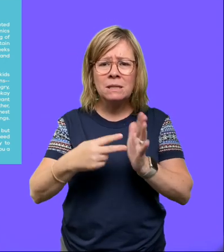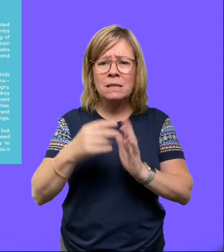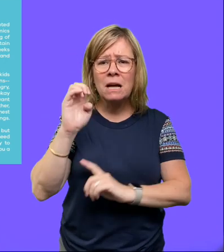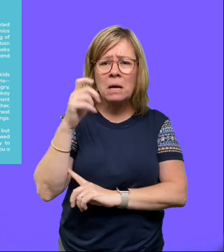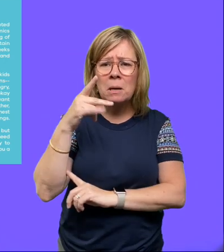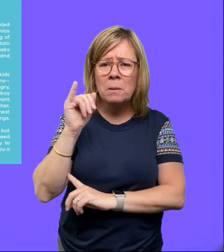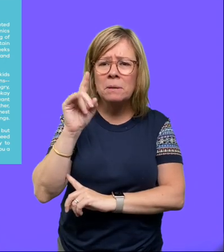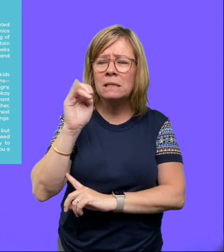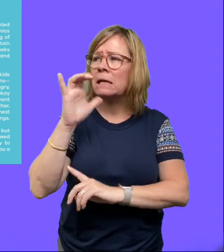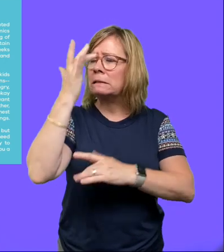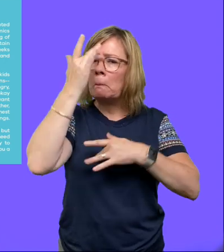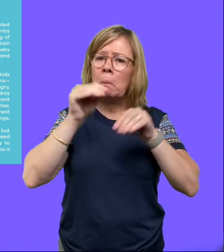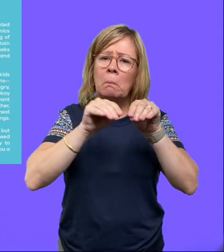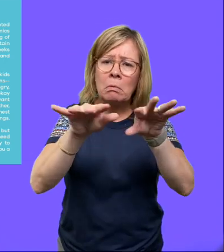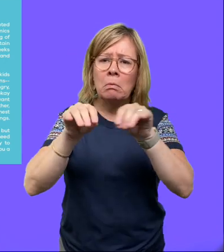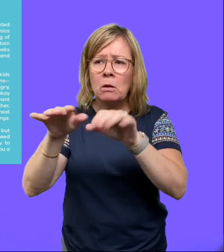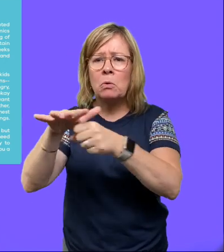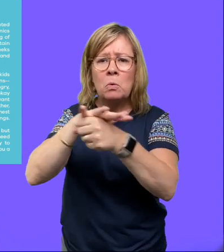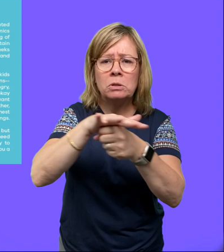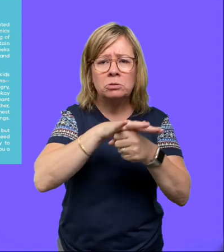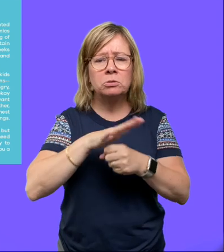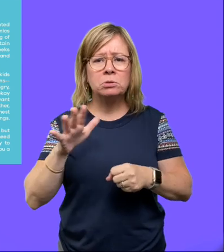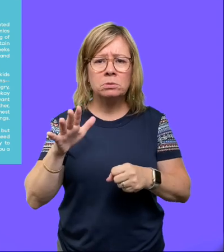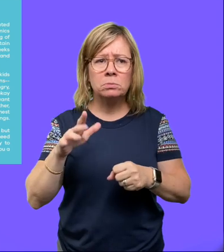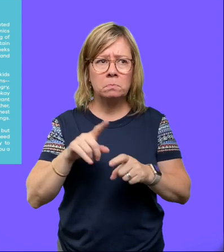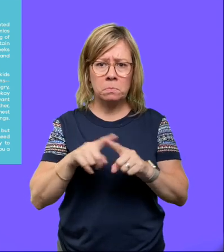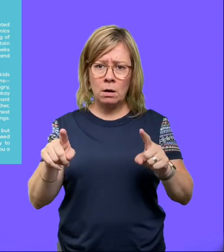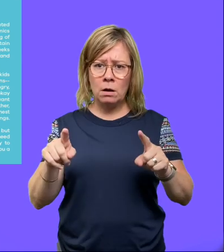epidemics and how diseases are spread.